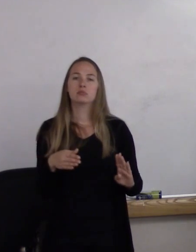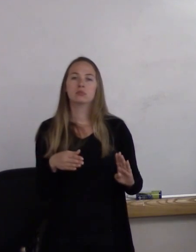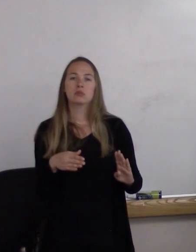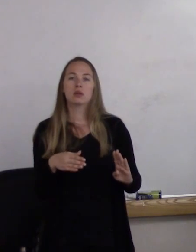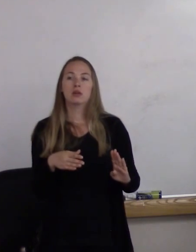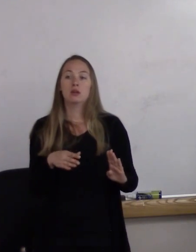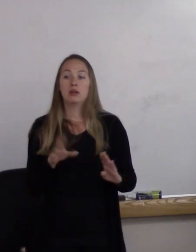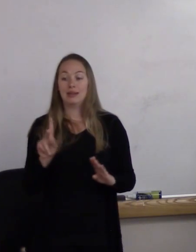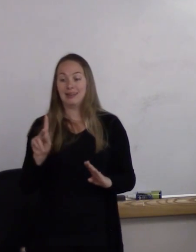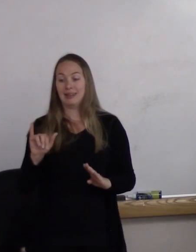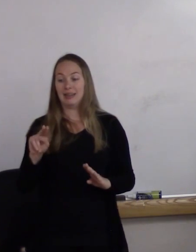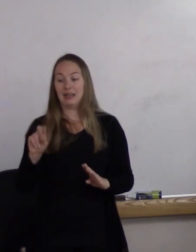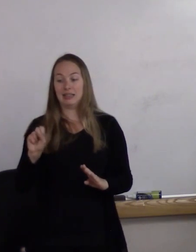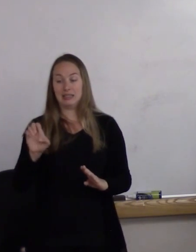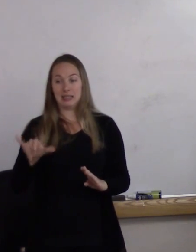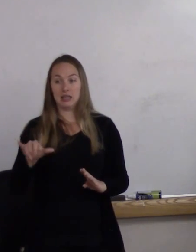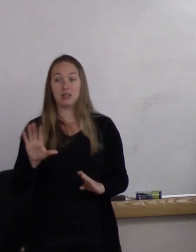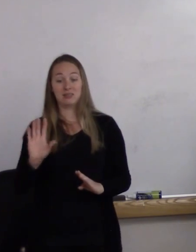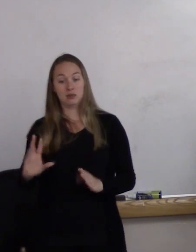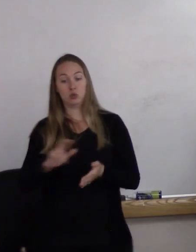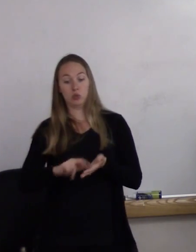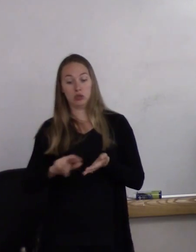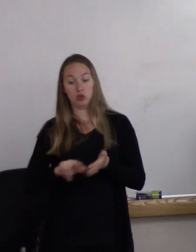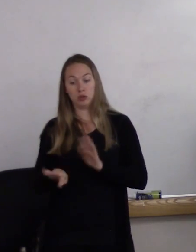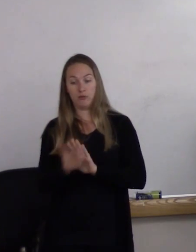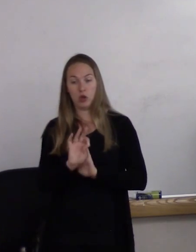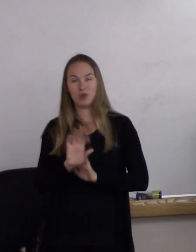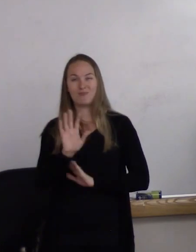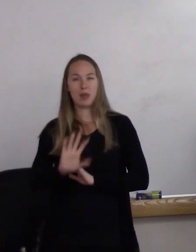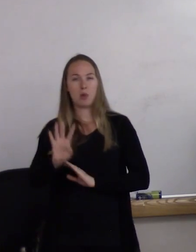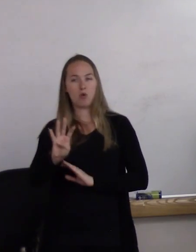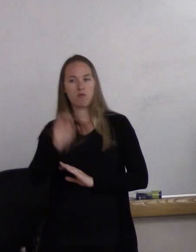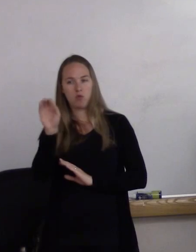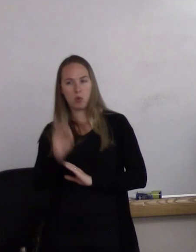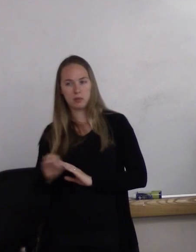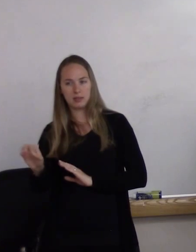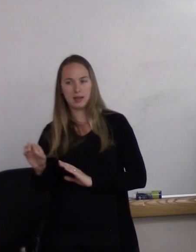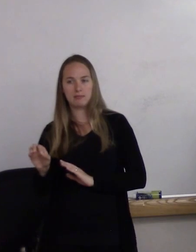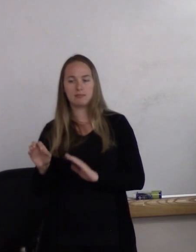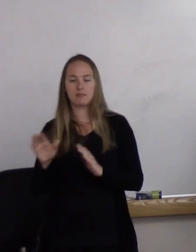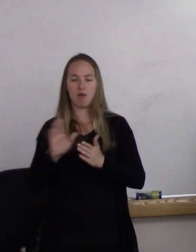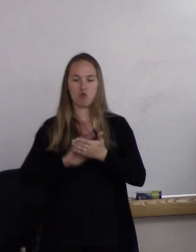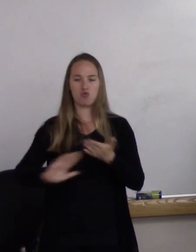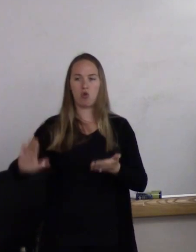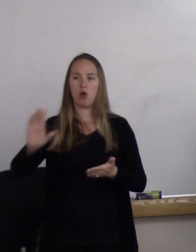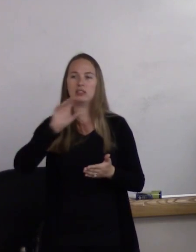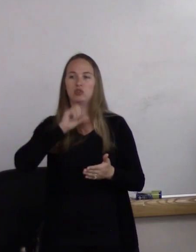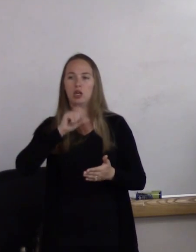His research found that about 4% of-- it's a college-age male population--